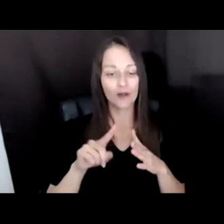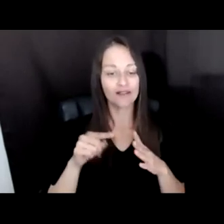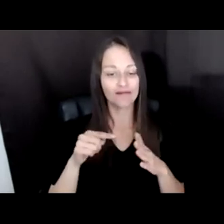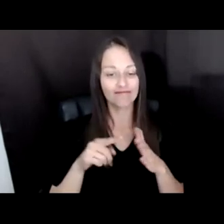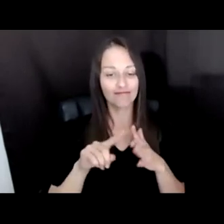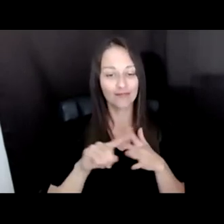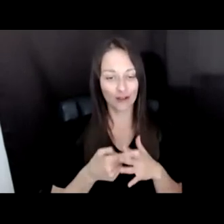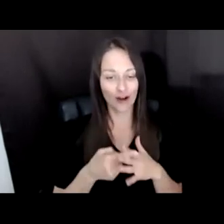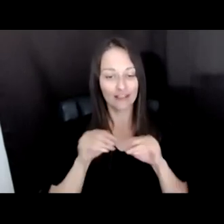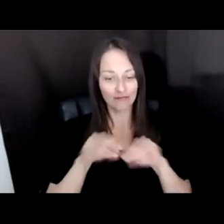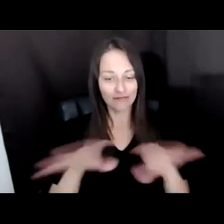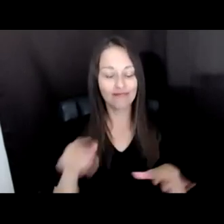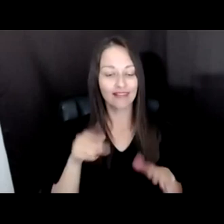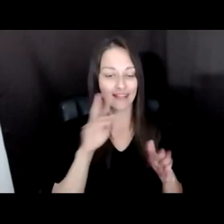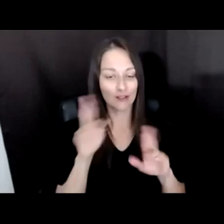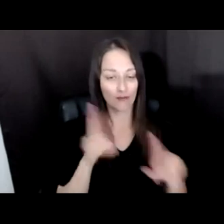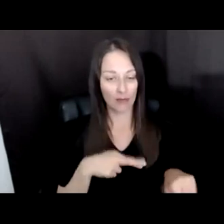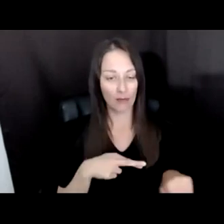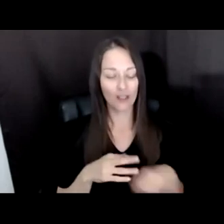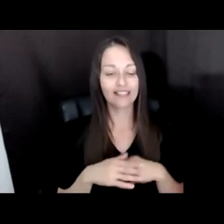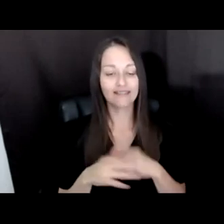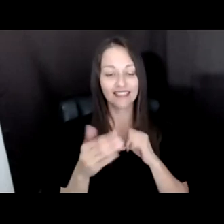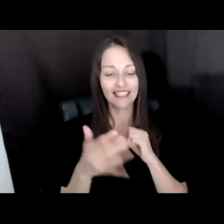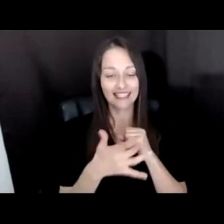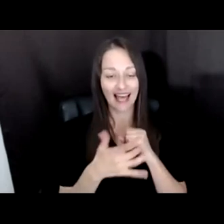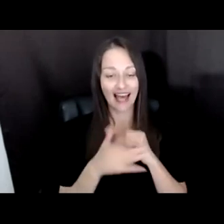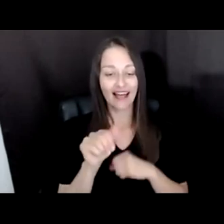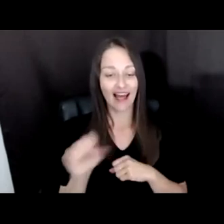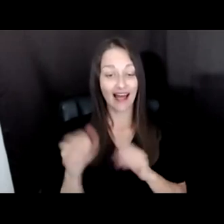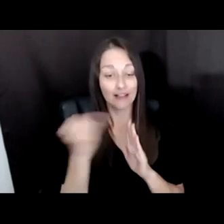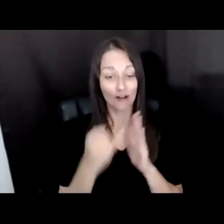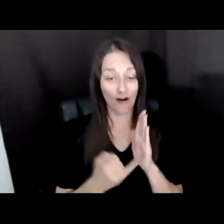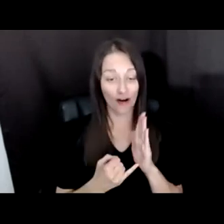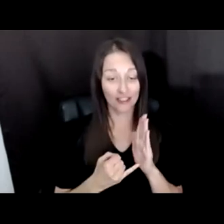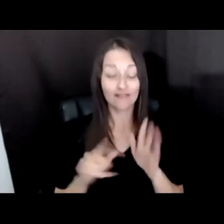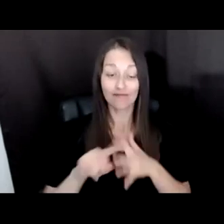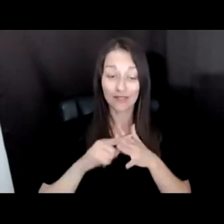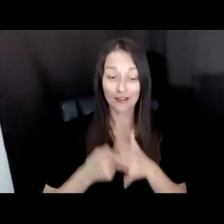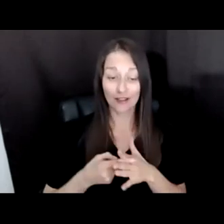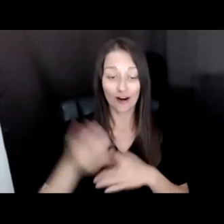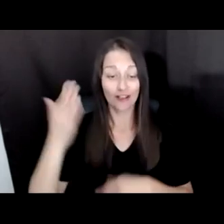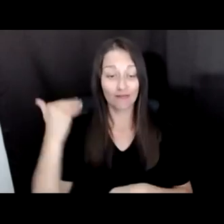TIME IN THE MAKING. THIS ALL BEGAN MORE THAN THREE YEARS AGO WHEN JAX DELUCA, OUR VISIONARY DIRECTOR